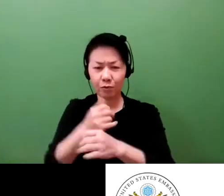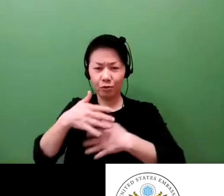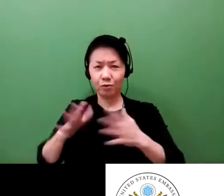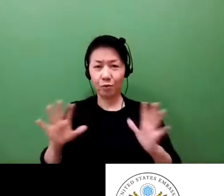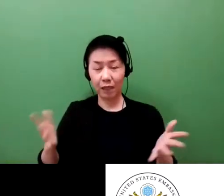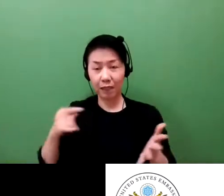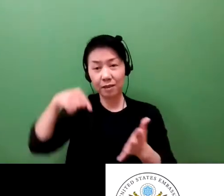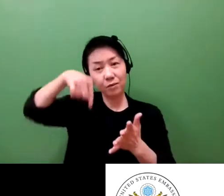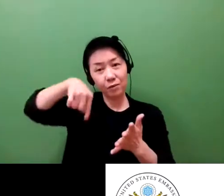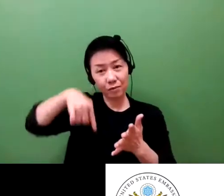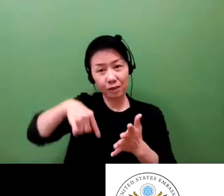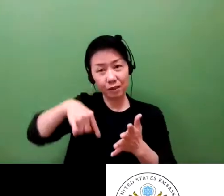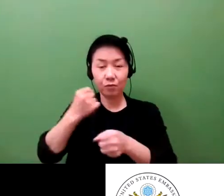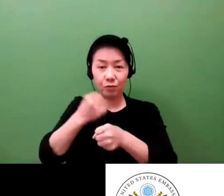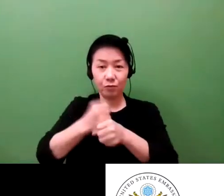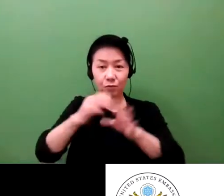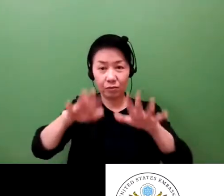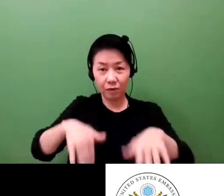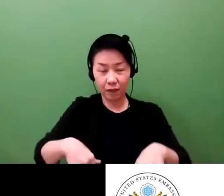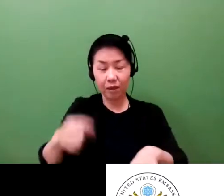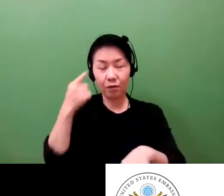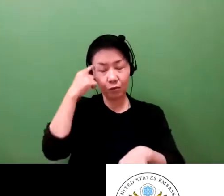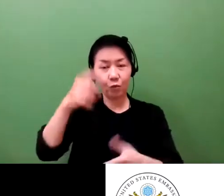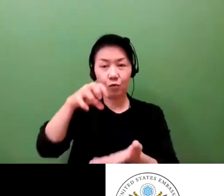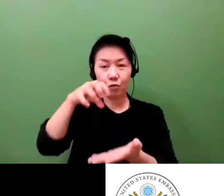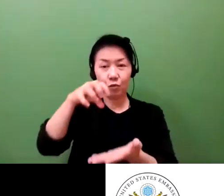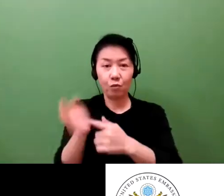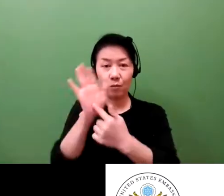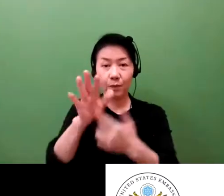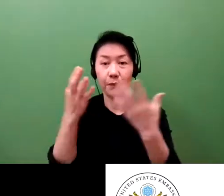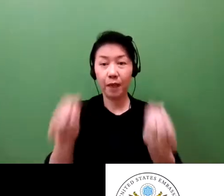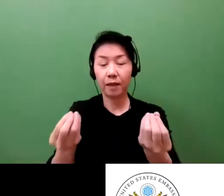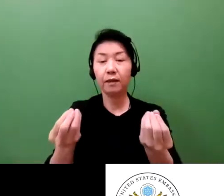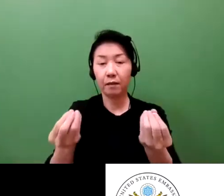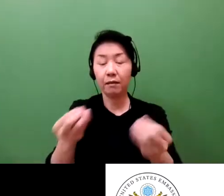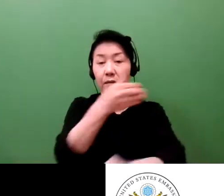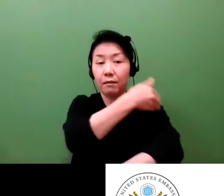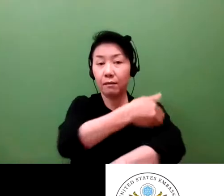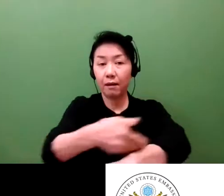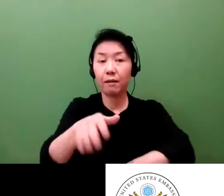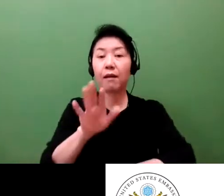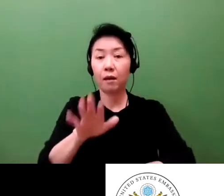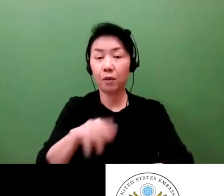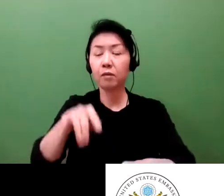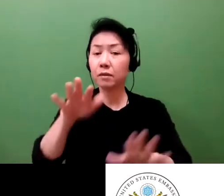in the absence of a laboratory. And invention has come along.